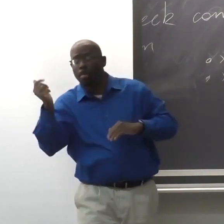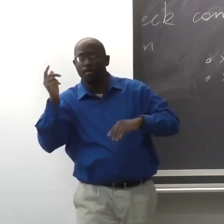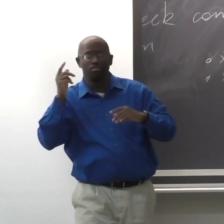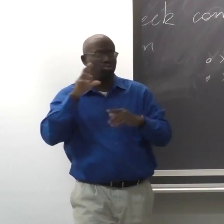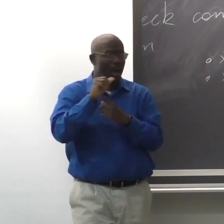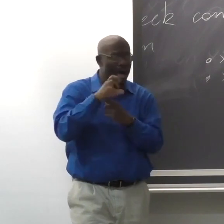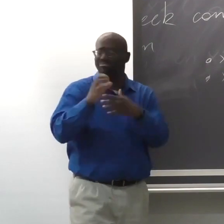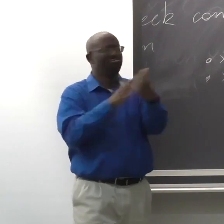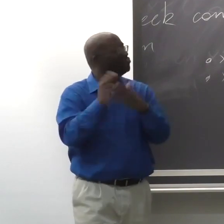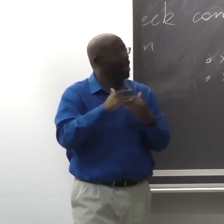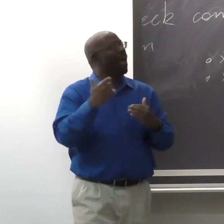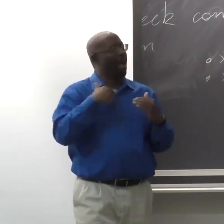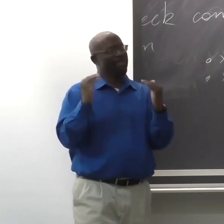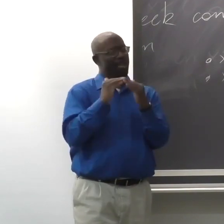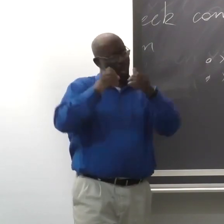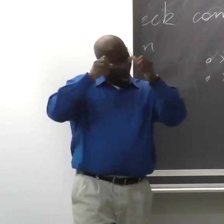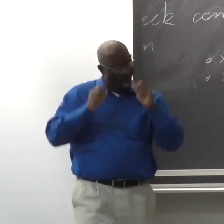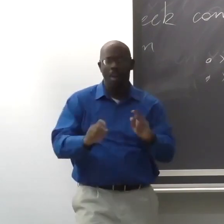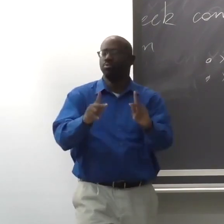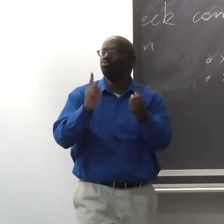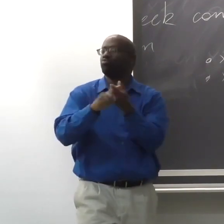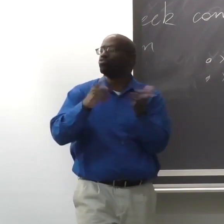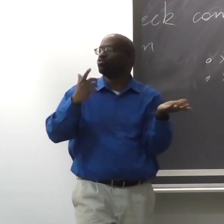fair for any race, that everybody